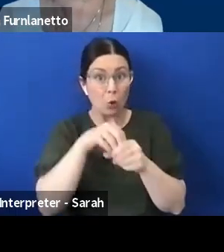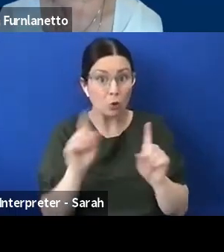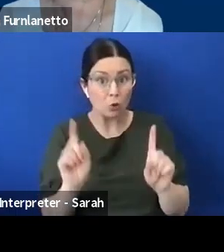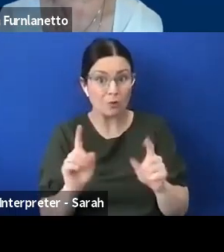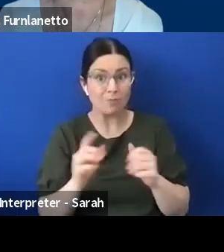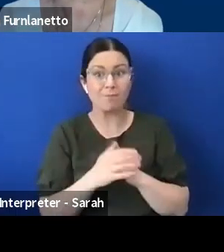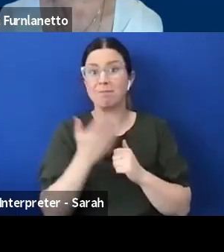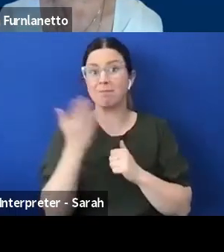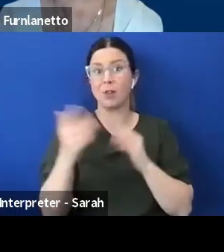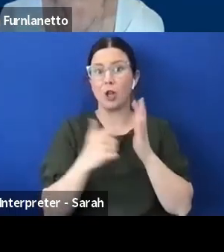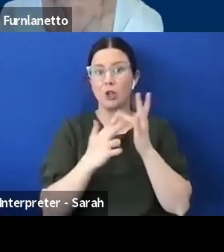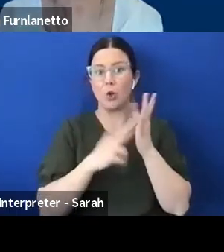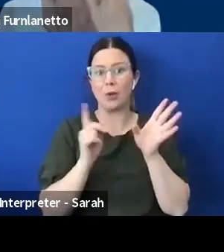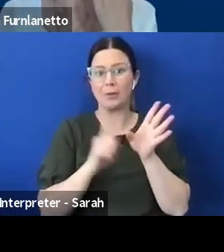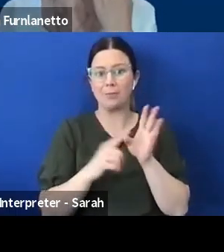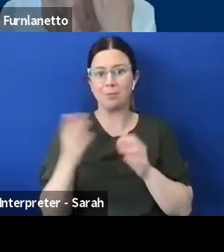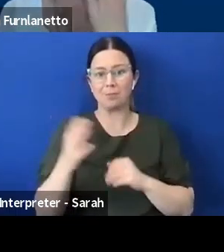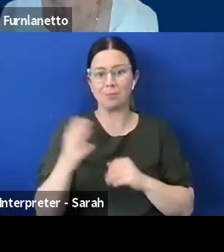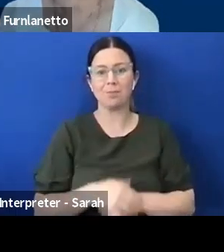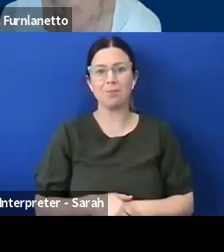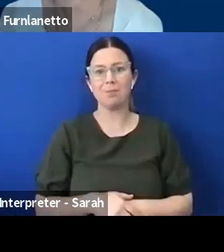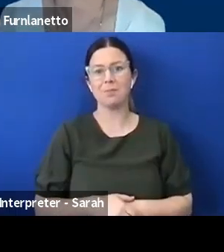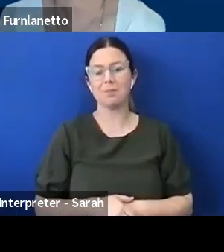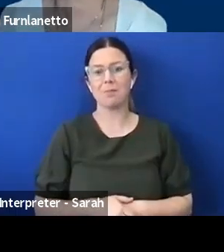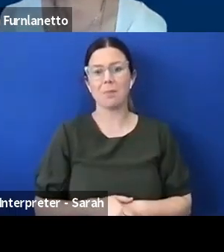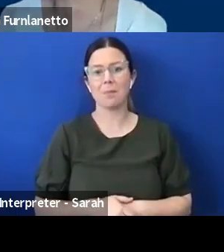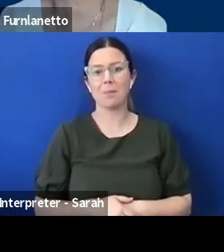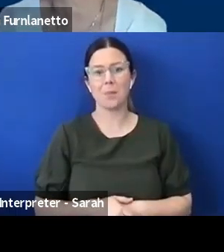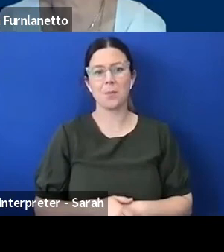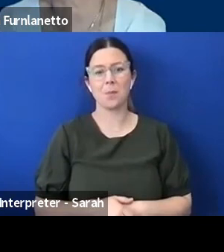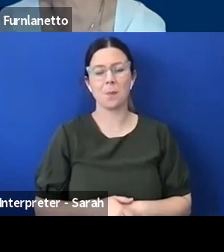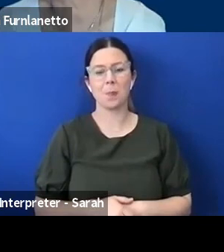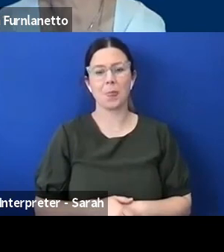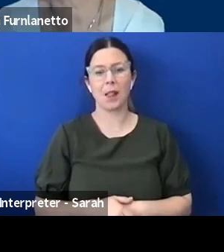Good on Colleen thanks very much for that I think, look it's been an enthralling discussion